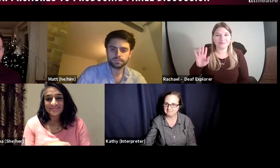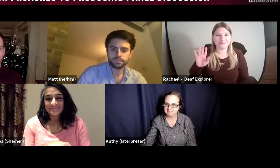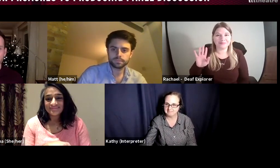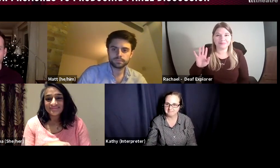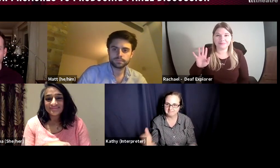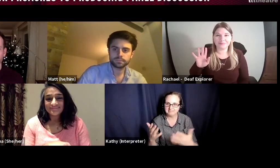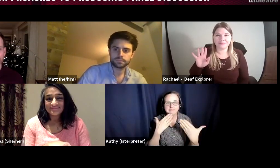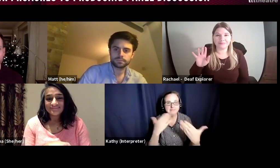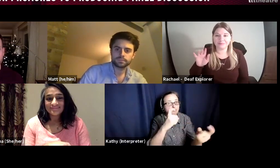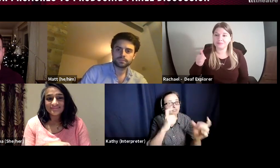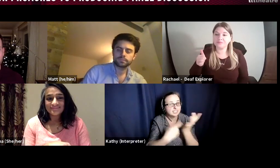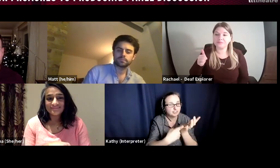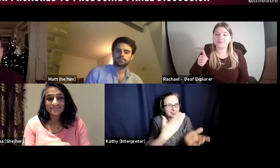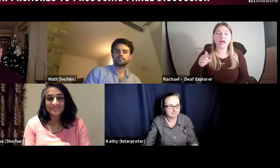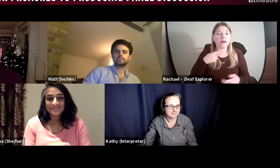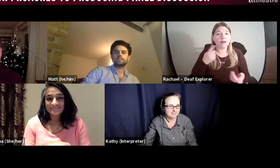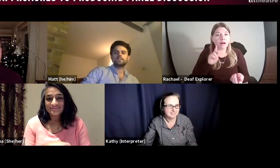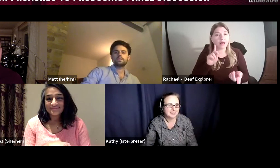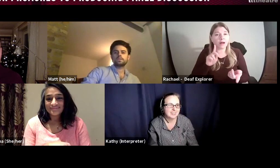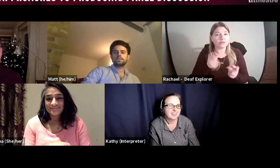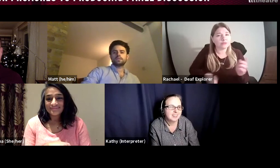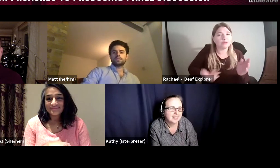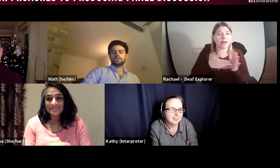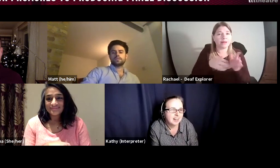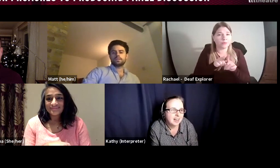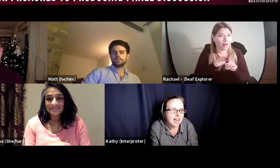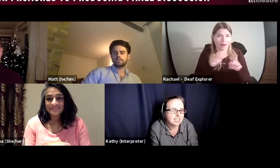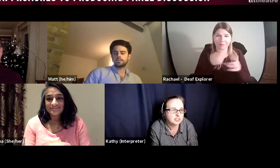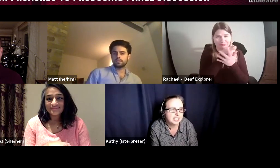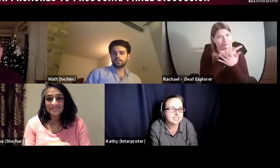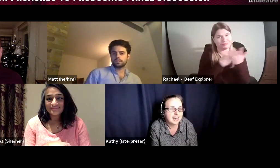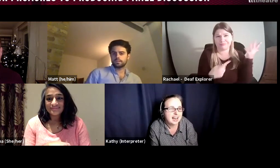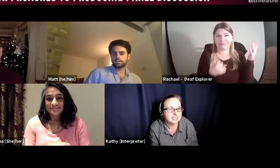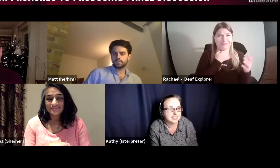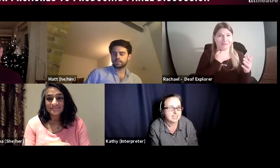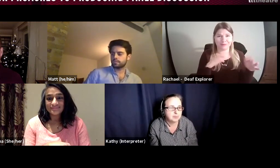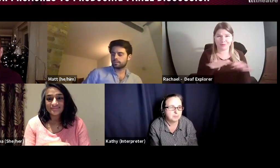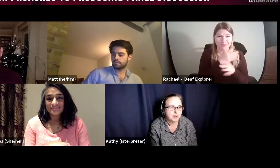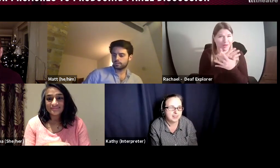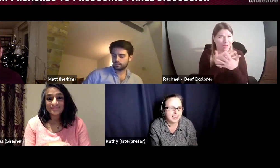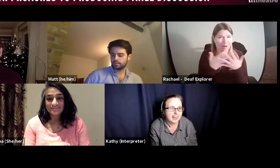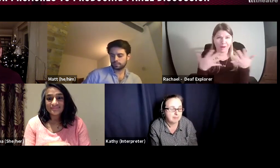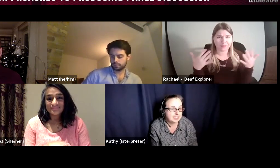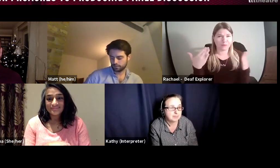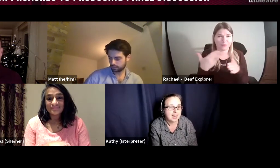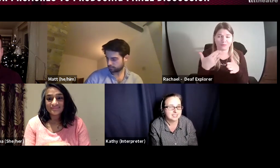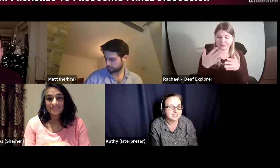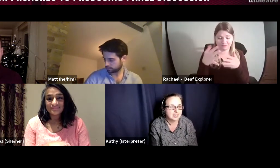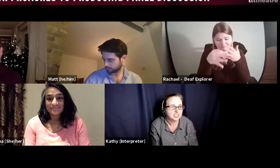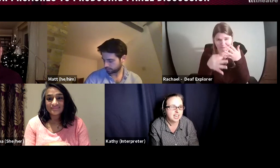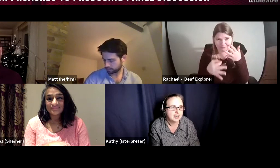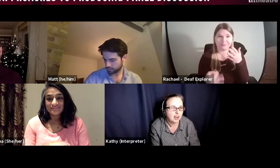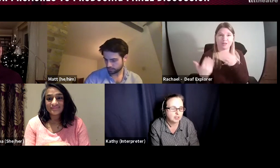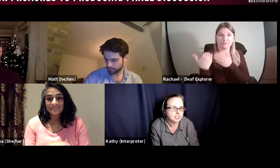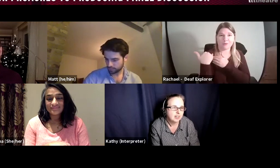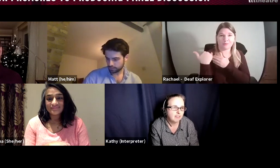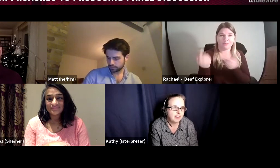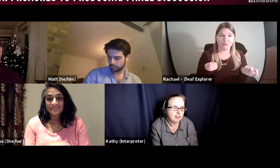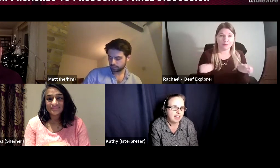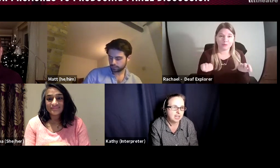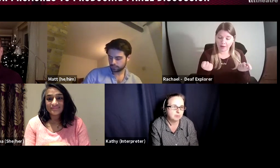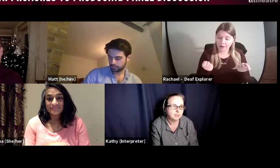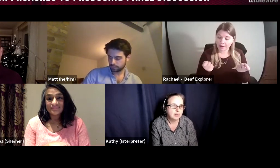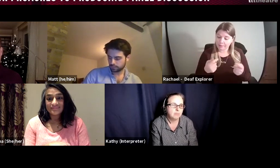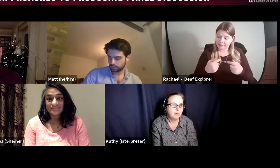And really to add to Deepa's point there, Deepa has shared a lot of very valuable points,